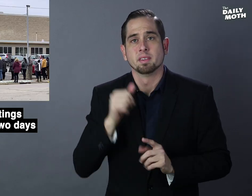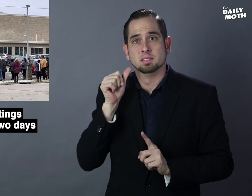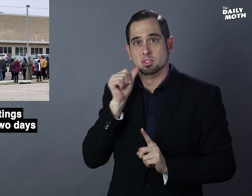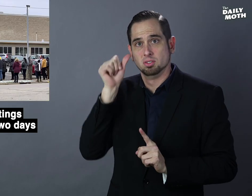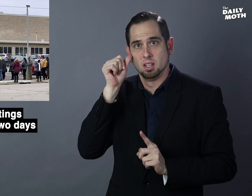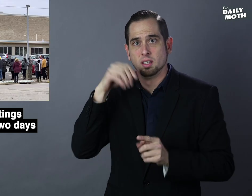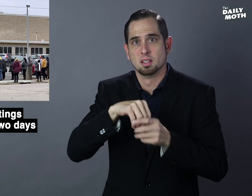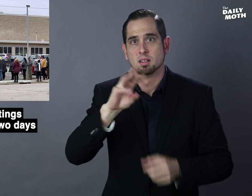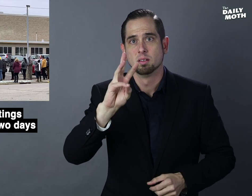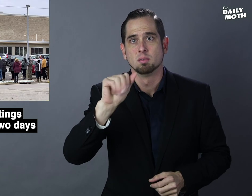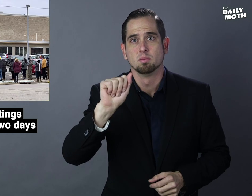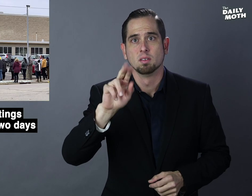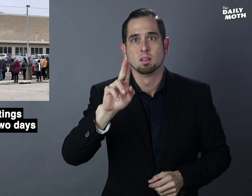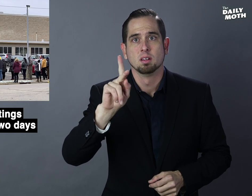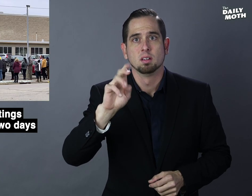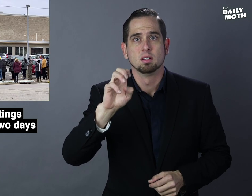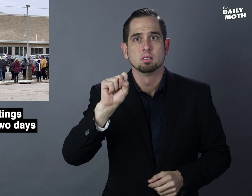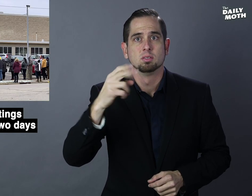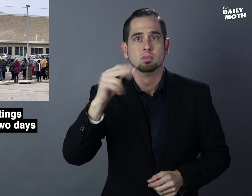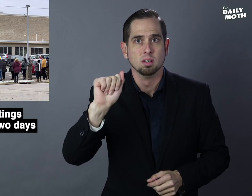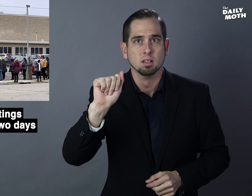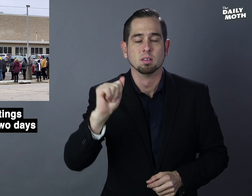Yesterday in Waukesha,